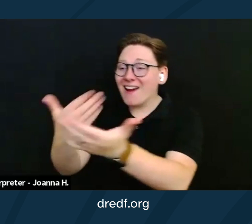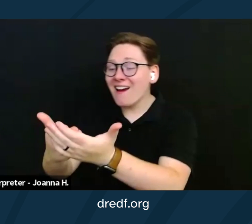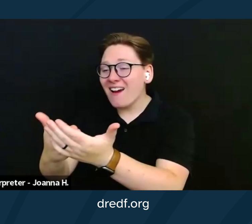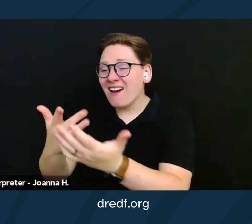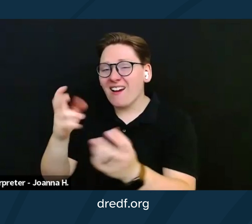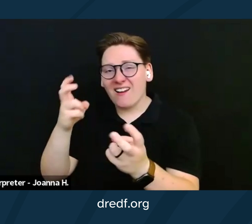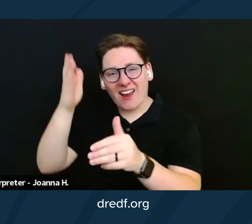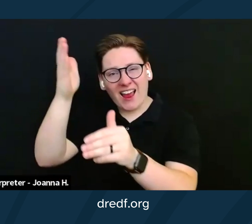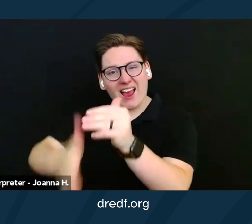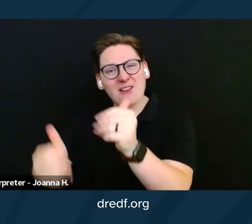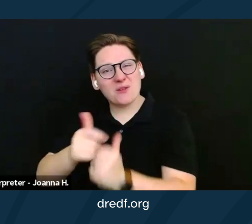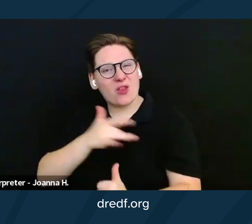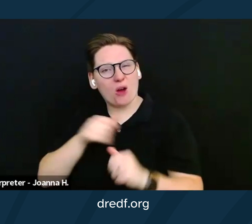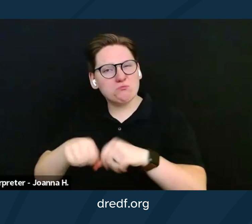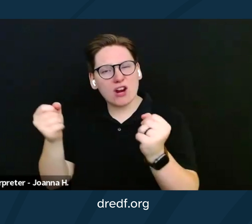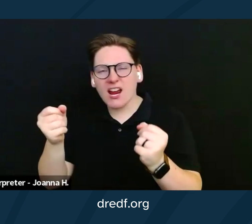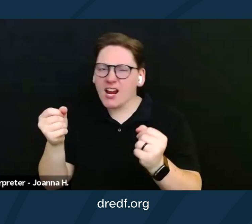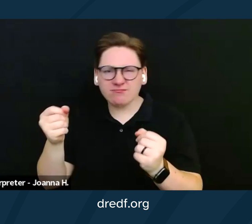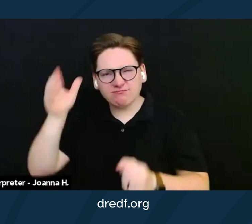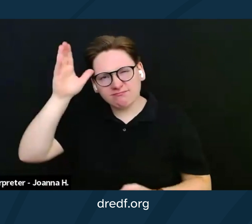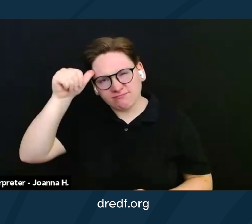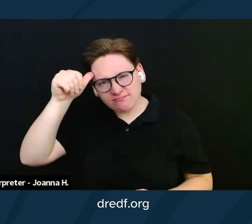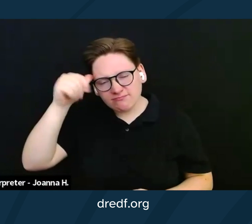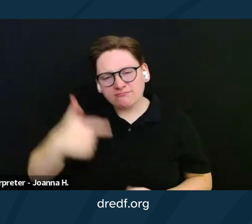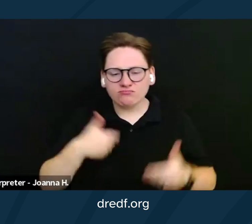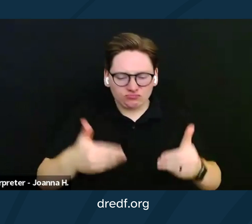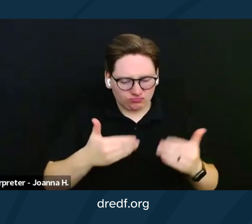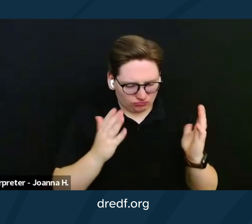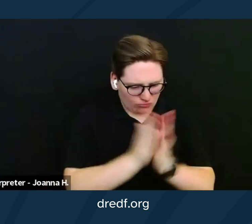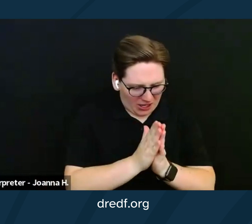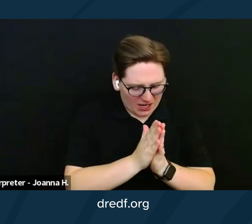With that in mind, I said a prayer, wrote a "To Whom It May Concern" letter